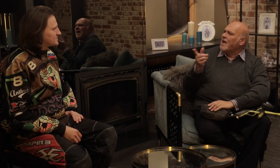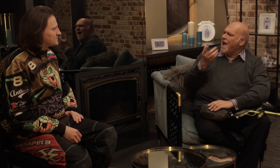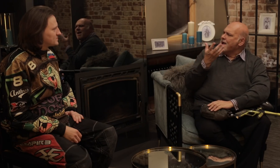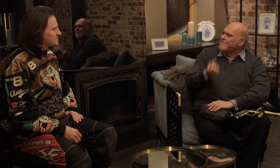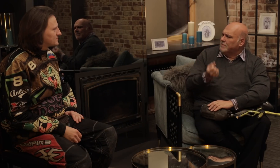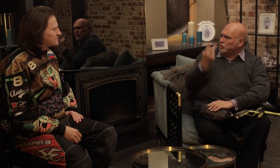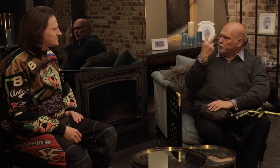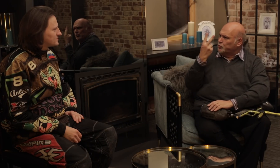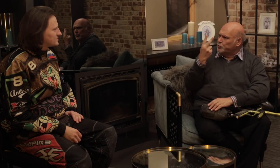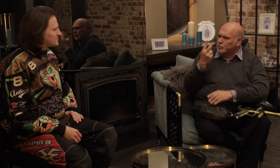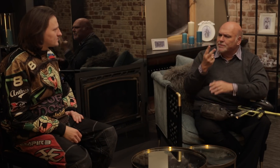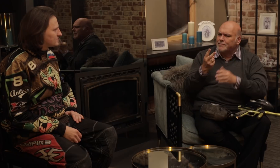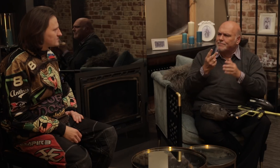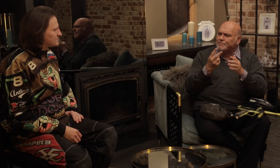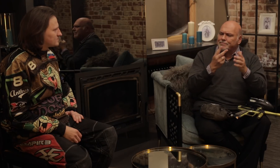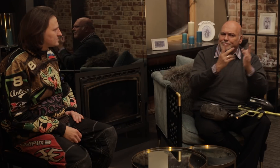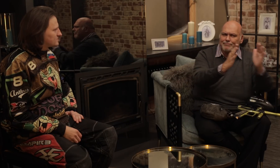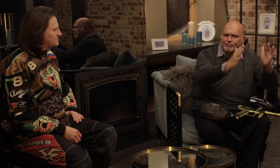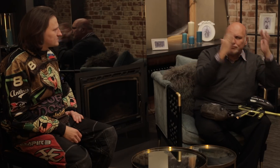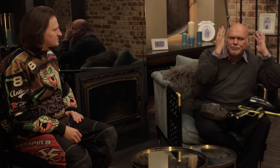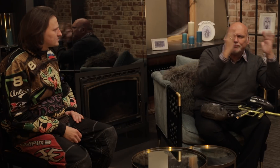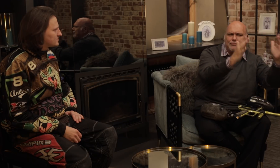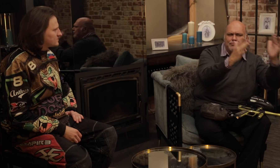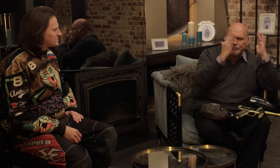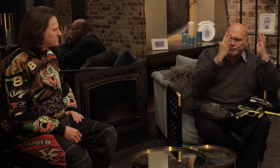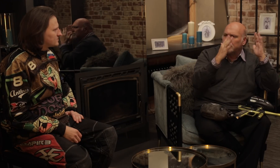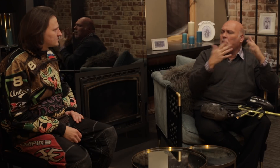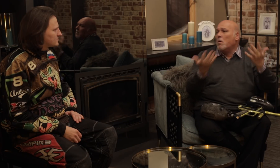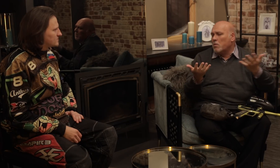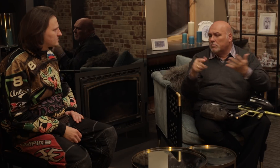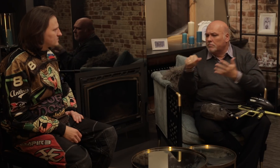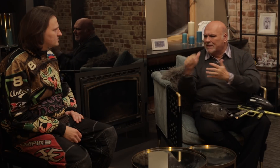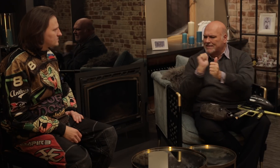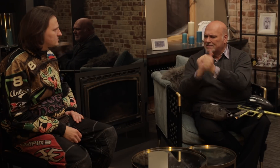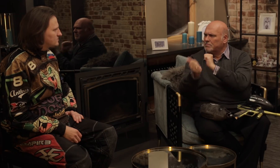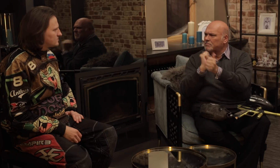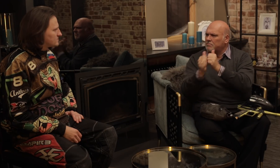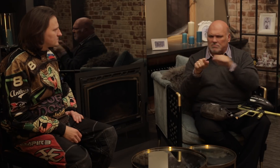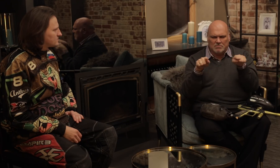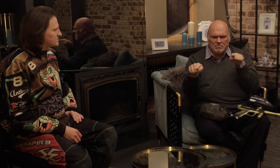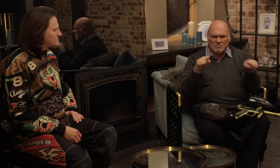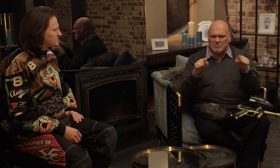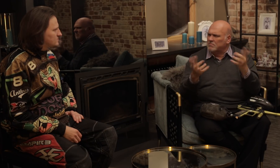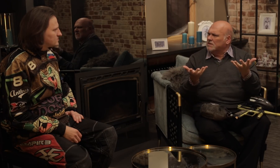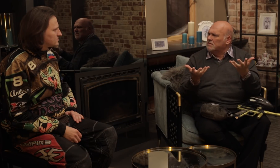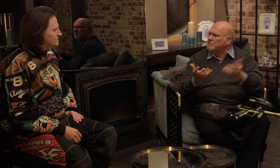There are two areas people play: outdoors in the woods, and indoors at a sports centre. What's the difference between the two?